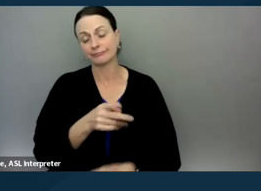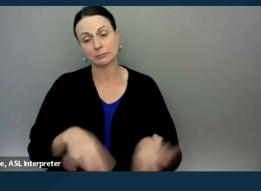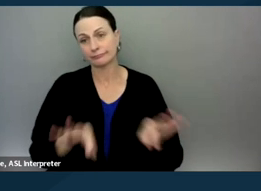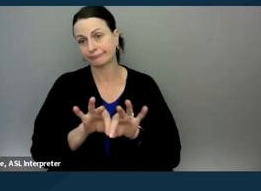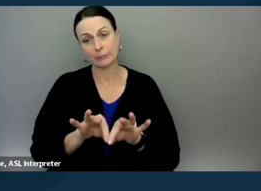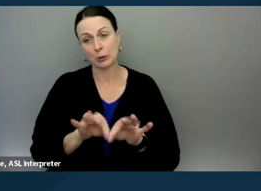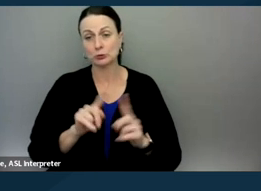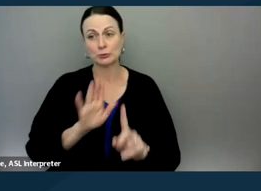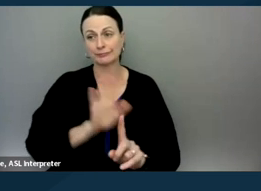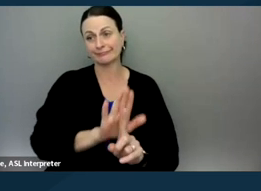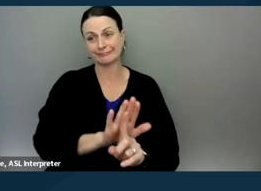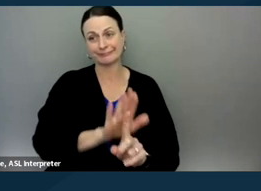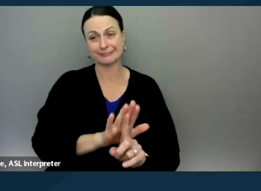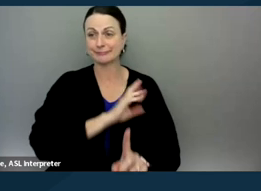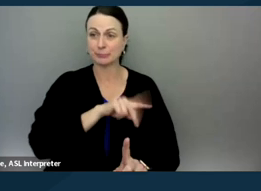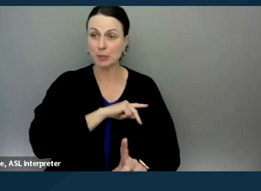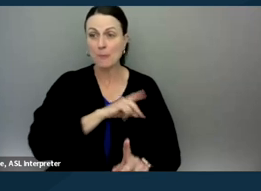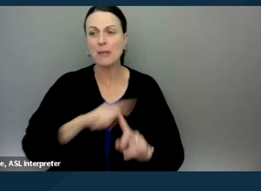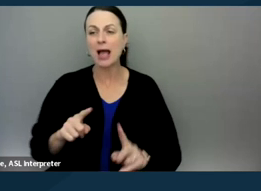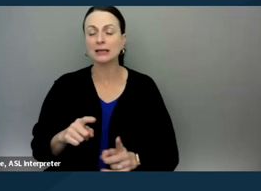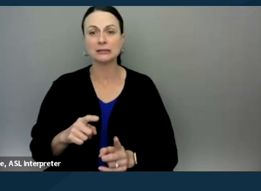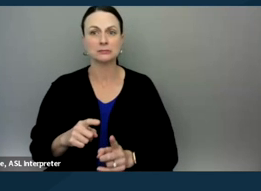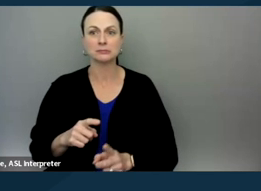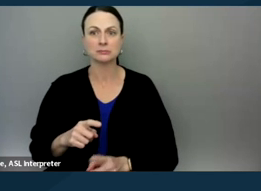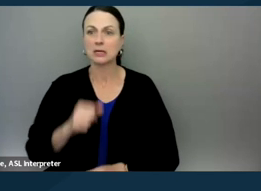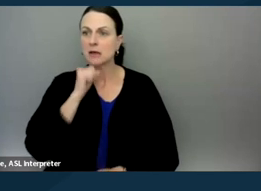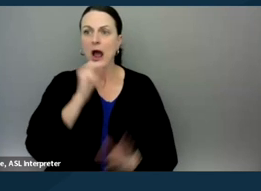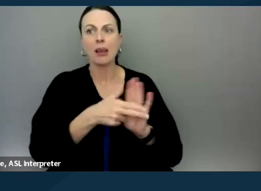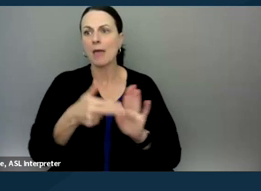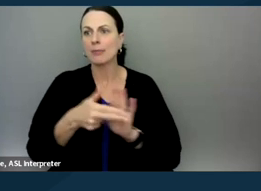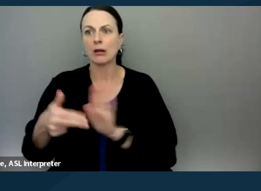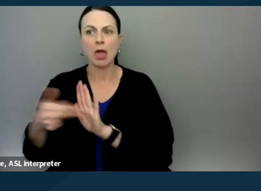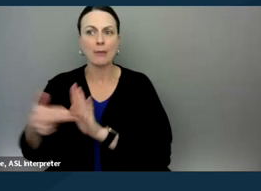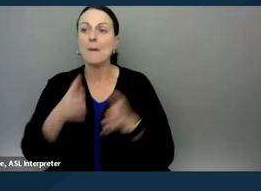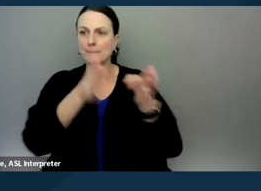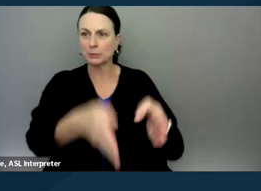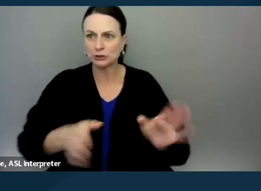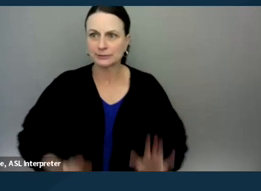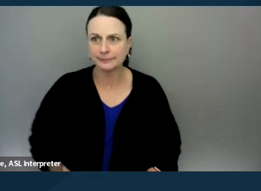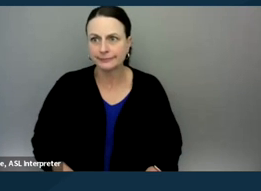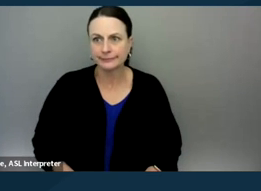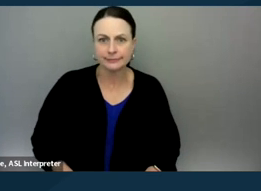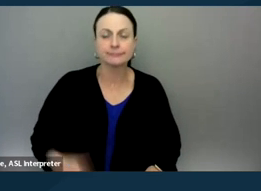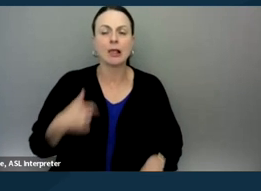But more importantly, he wasn't any one of those labels. So I learned very early on to write my own parent letter.